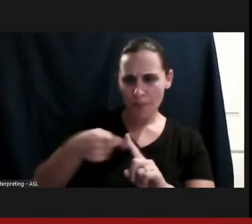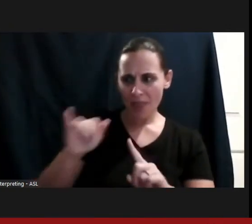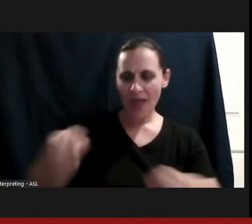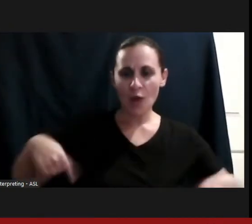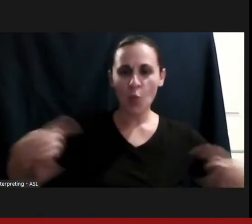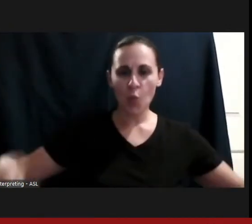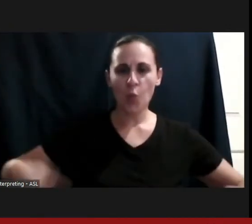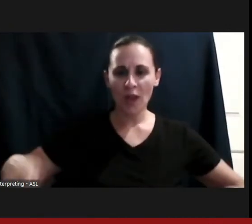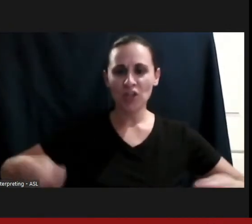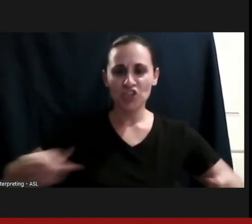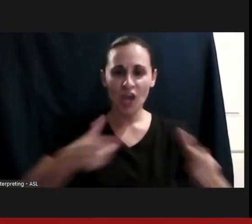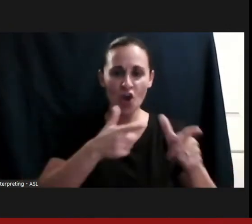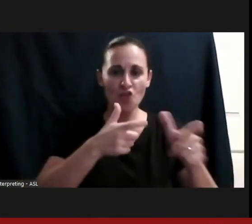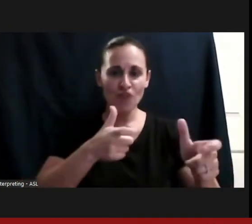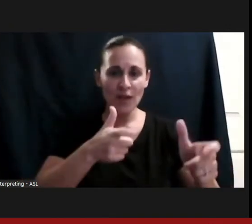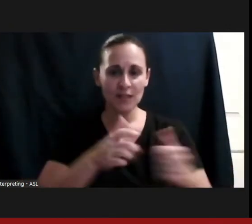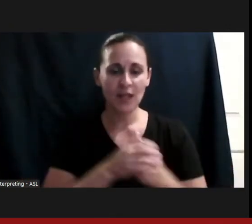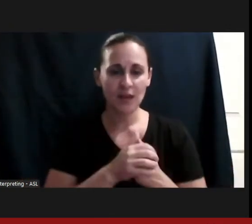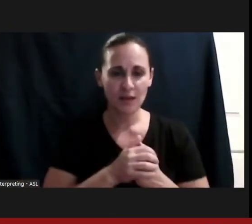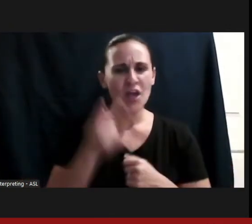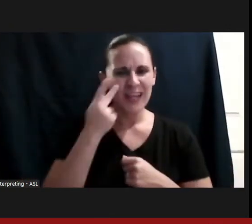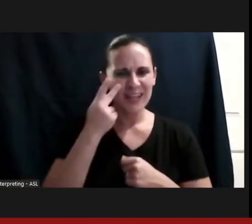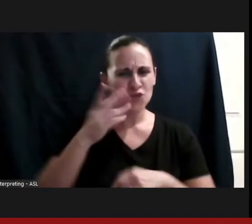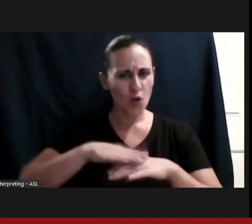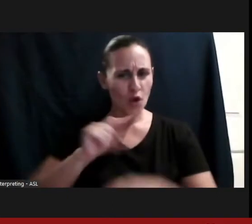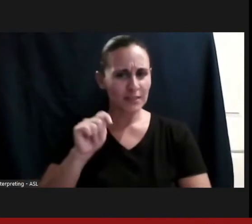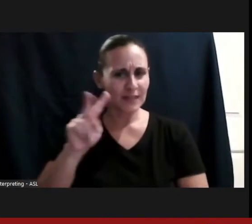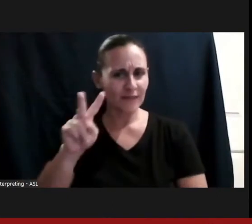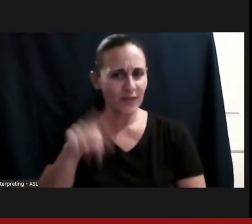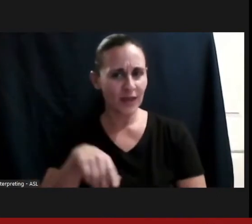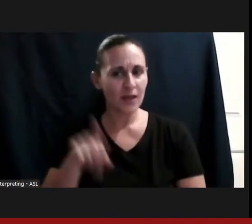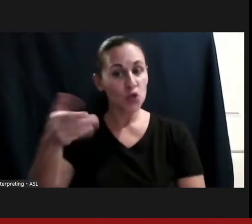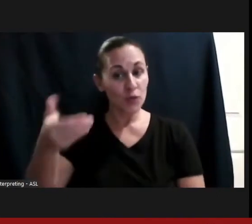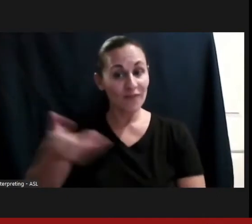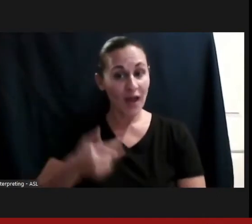of exhibition events on TV, and he invited me to come out for the track team pick up